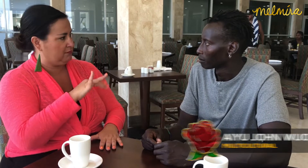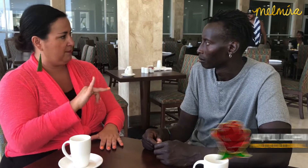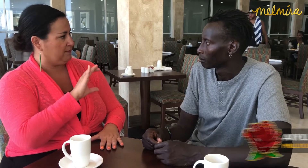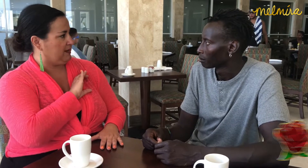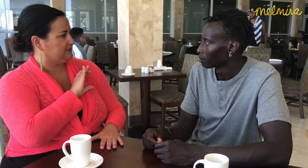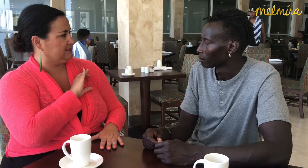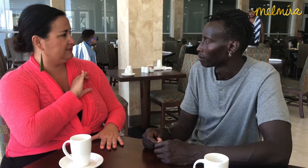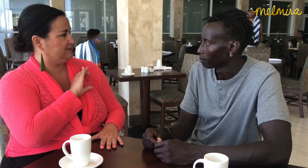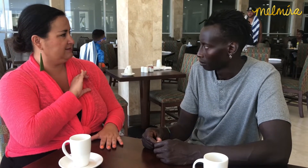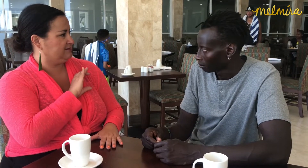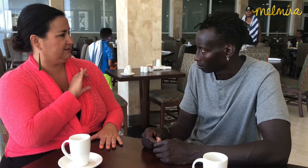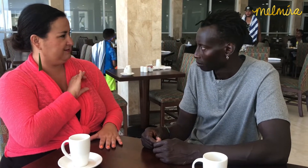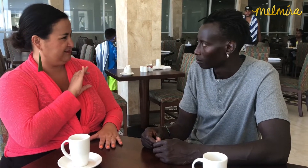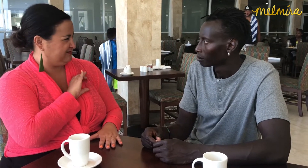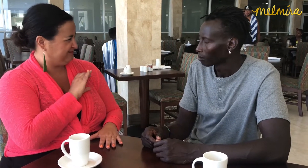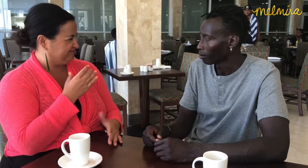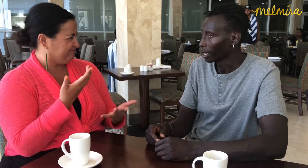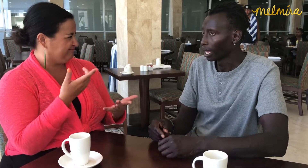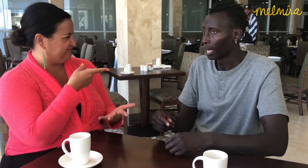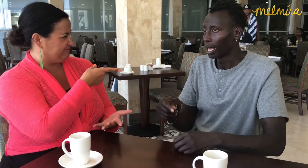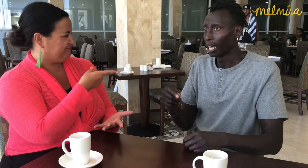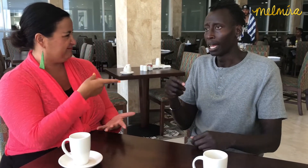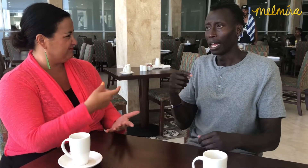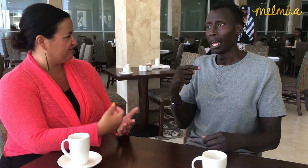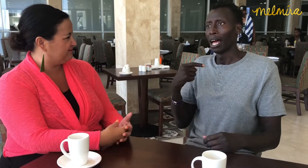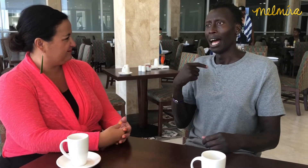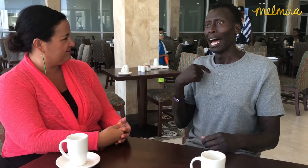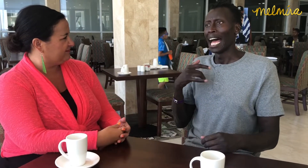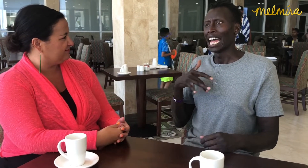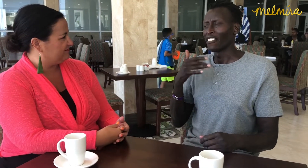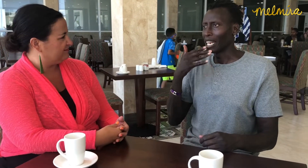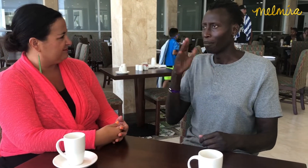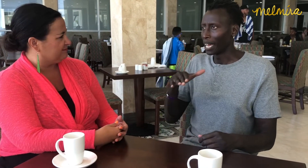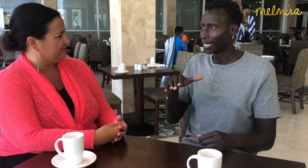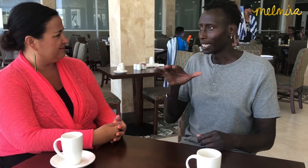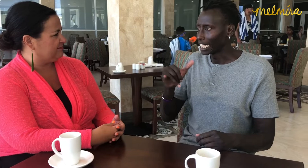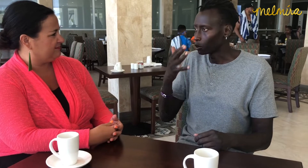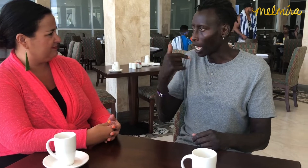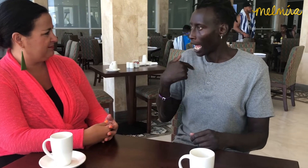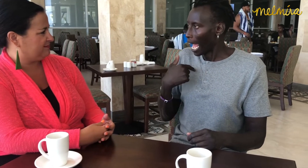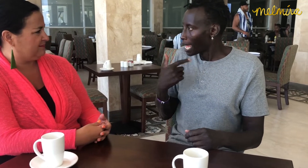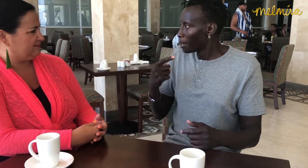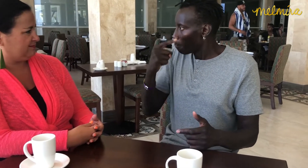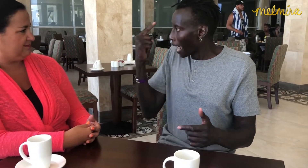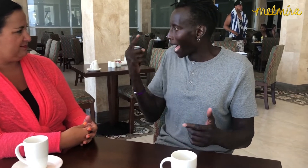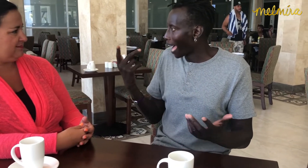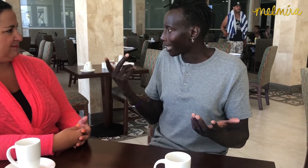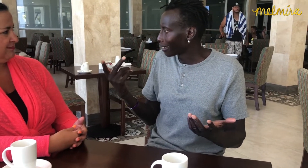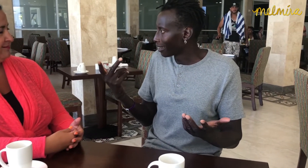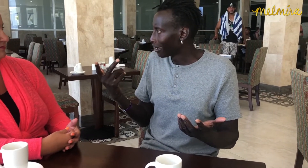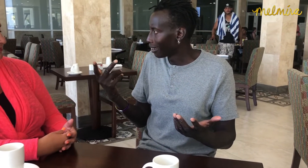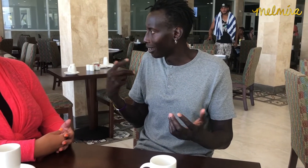by police officers. What are your thoughts on this? I feel badly about that because I'm black myself!